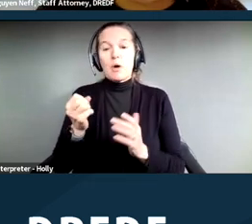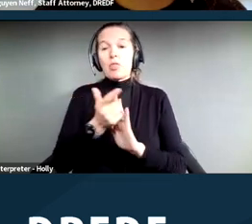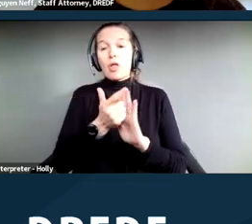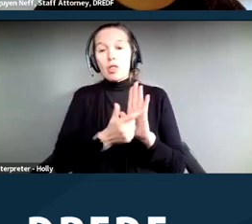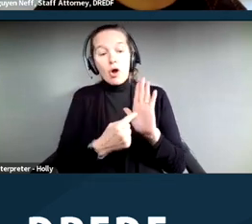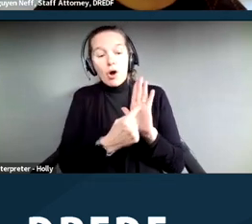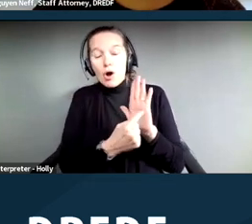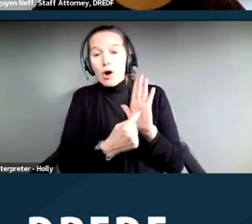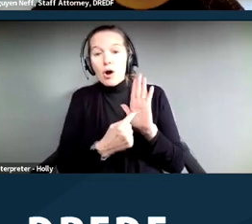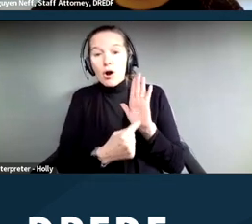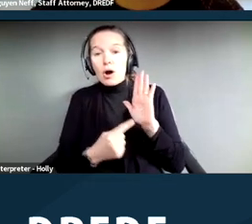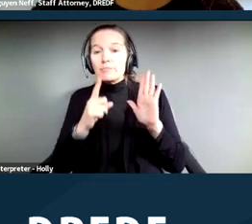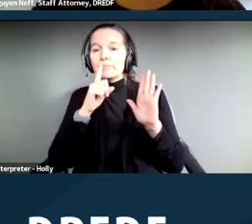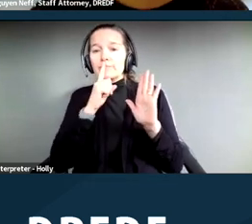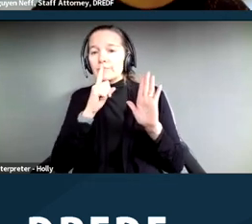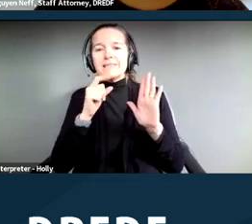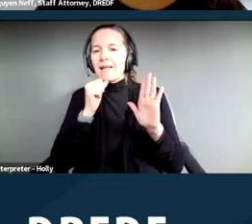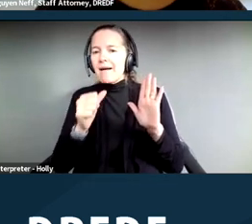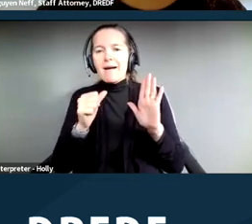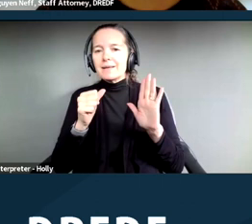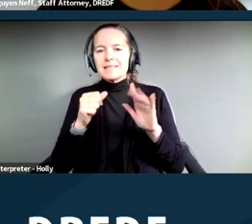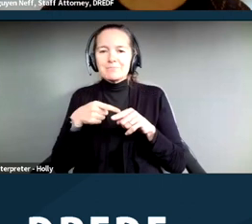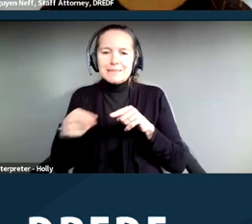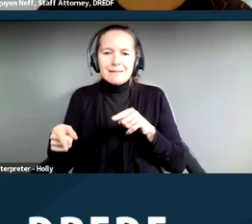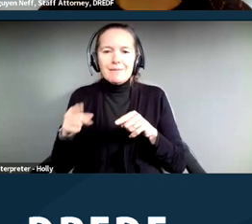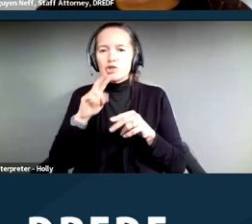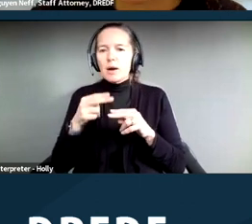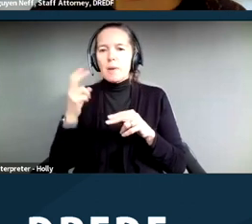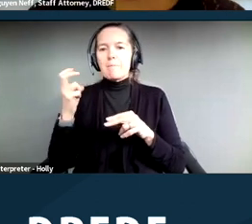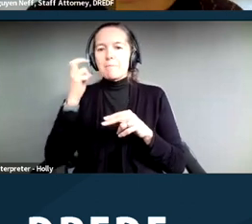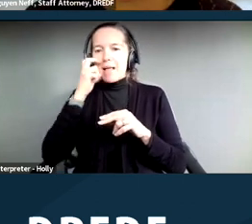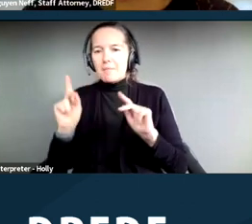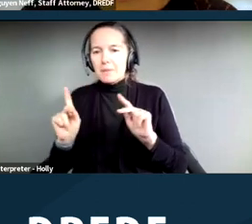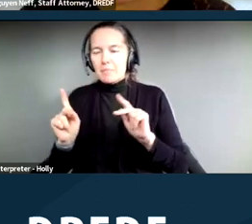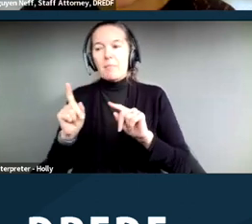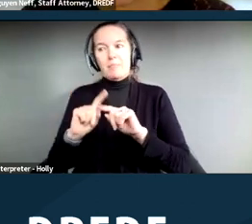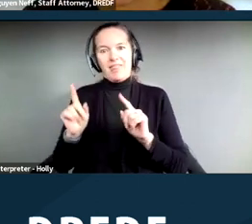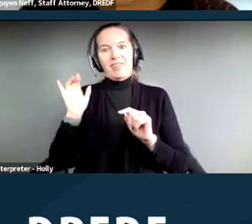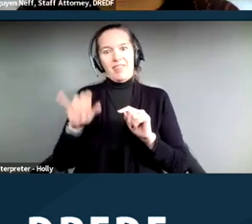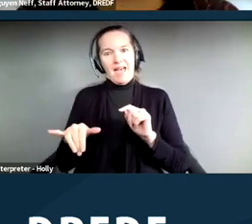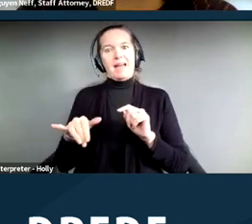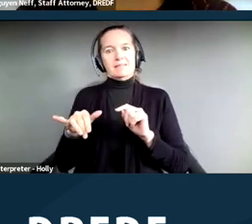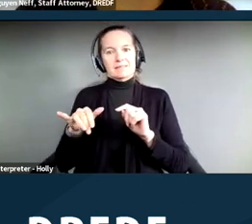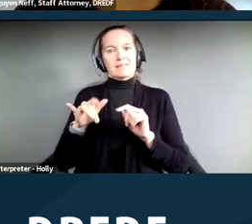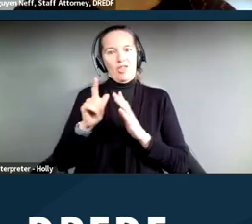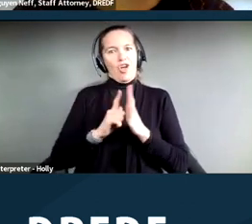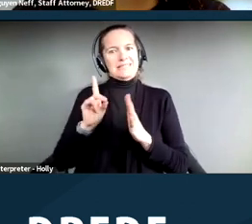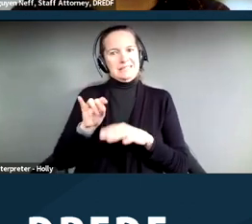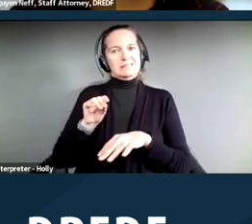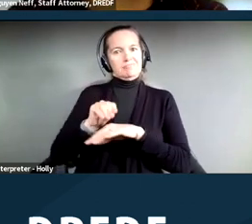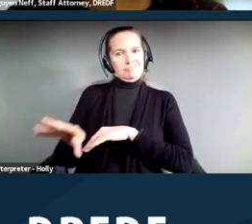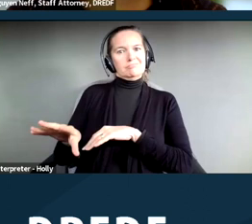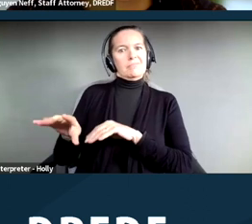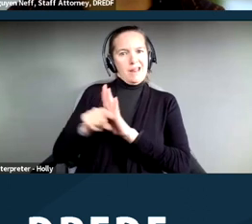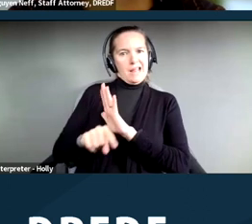out people who are blind, the law had a negative impact on people who were blind, so they had the